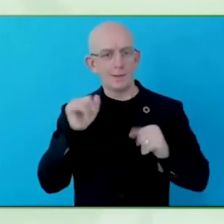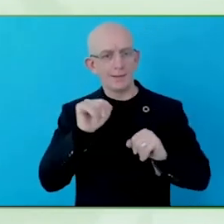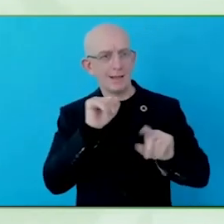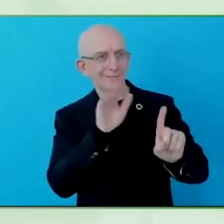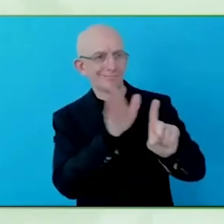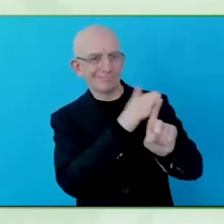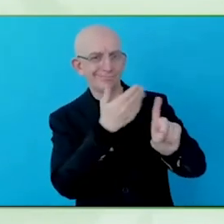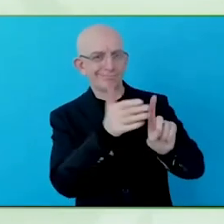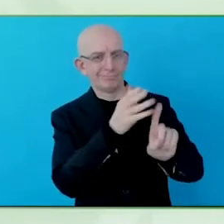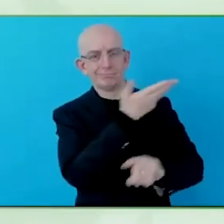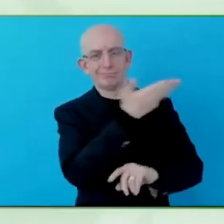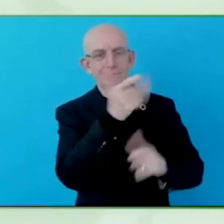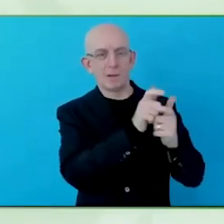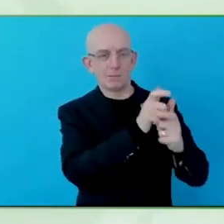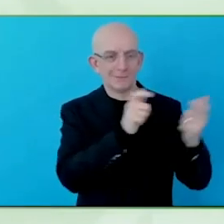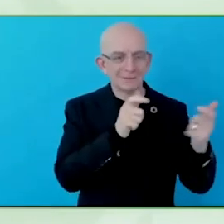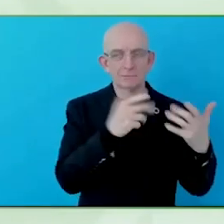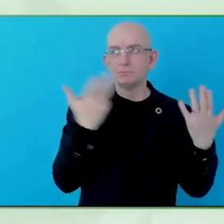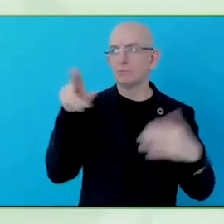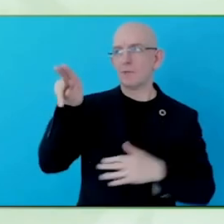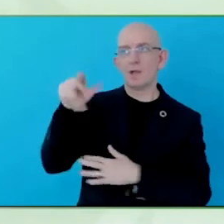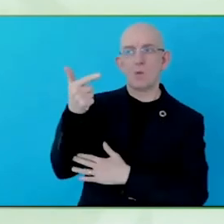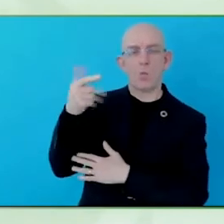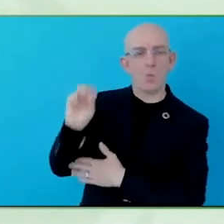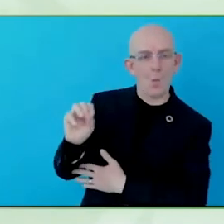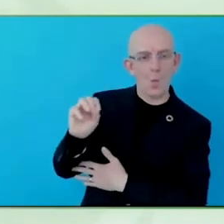reasonable to expect from a company, because often they have got little